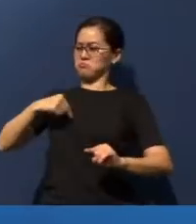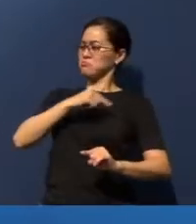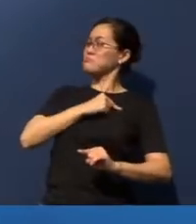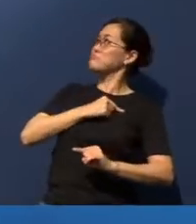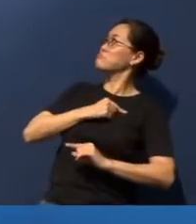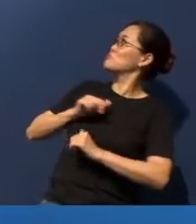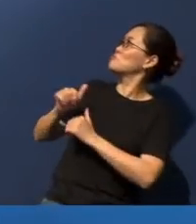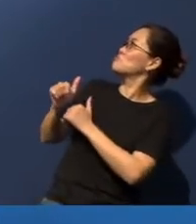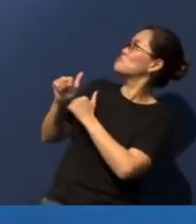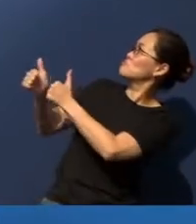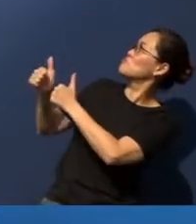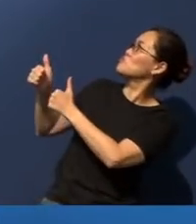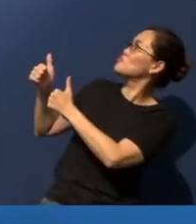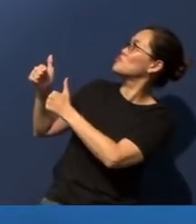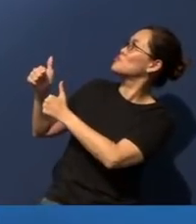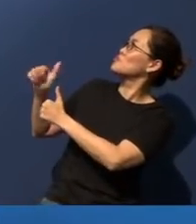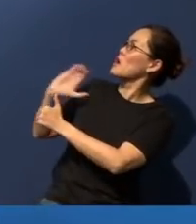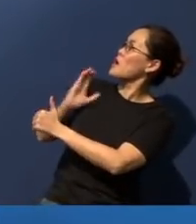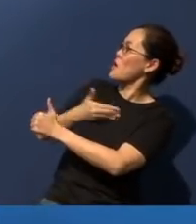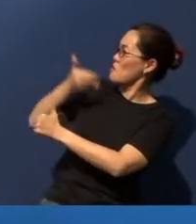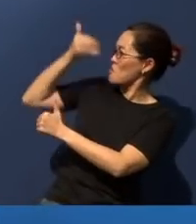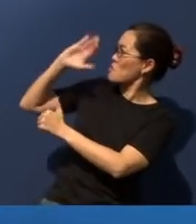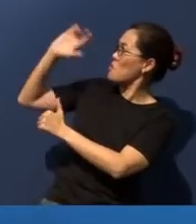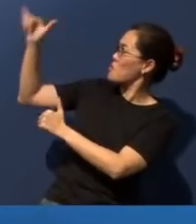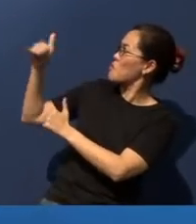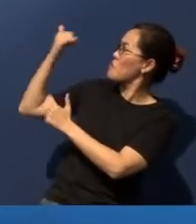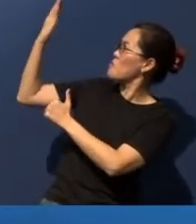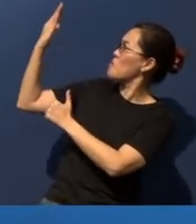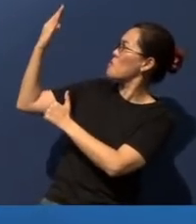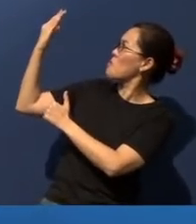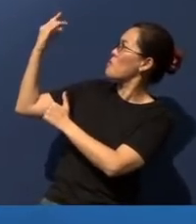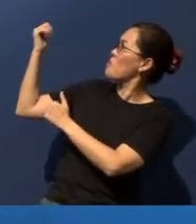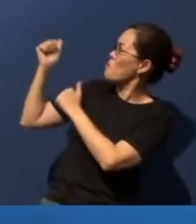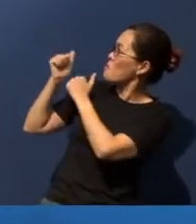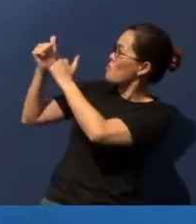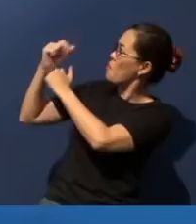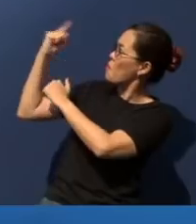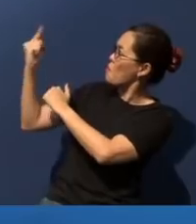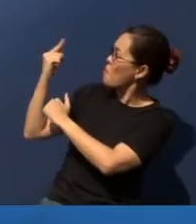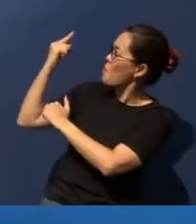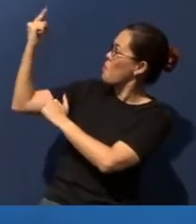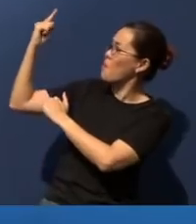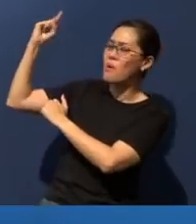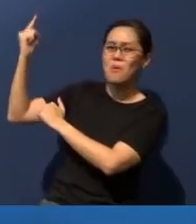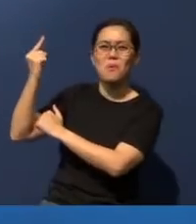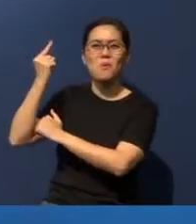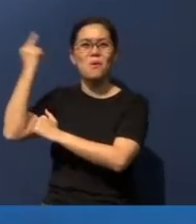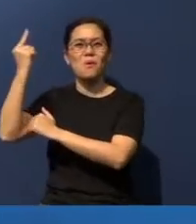of the Lord our God for ever and ever.' Let's join our hearts together in prayer, shall we?